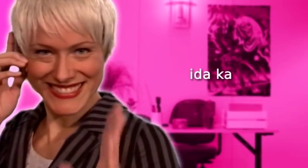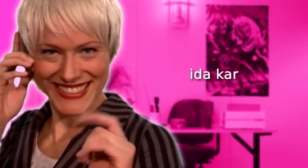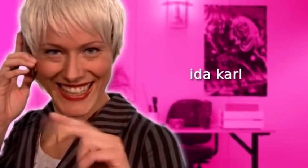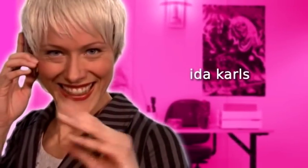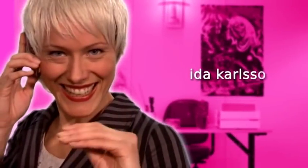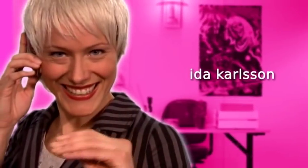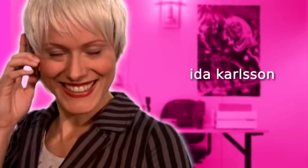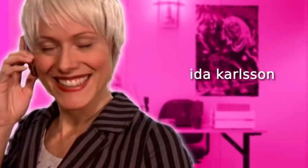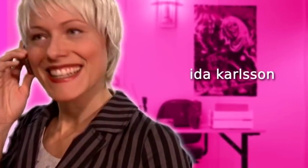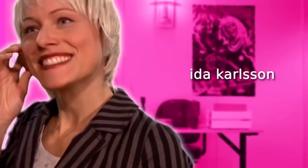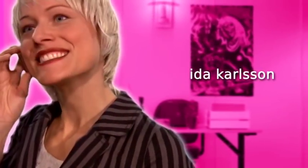Jelena